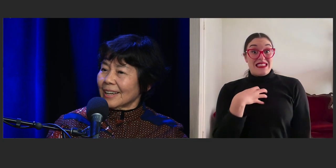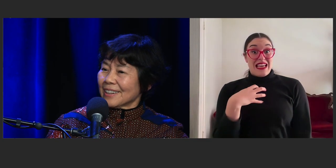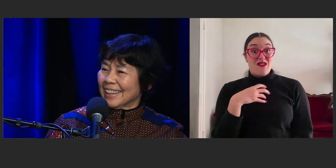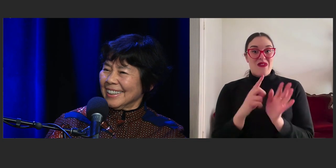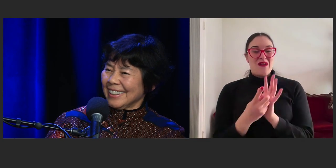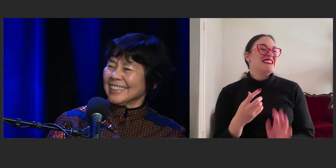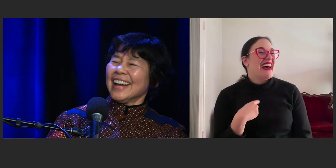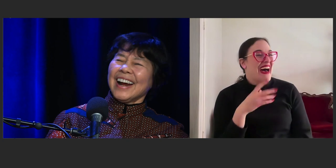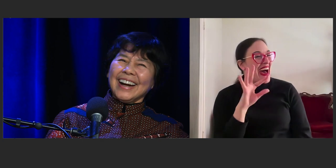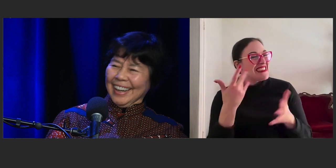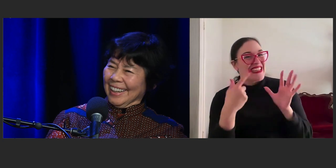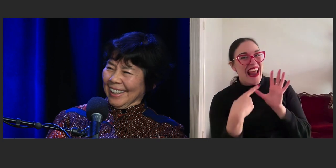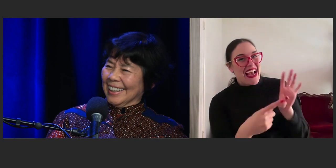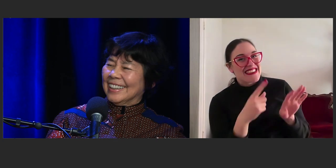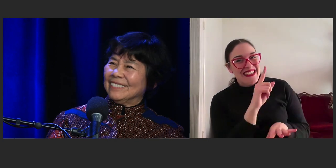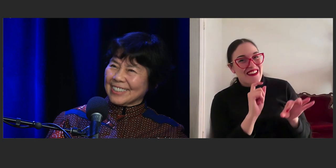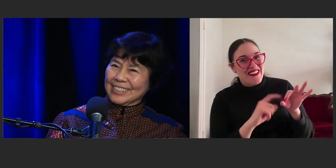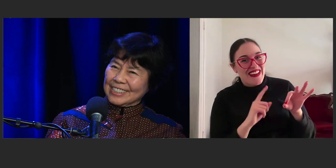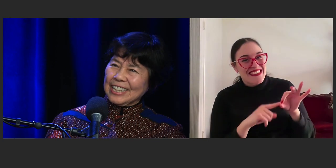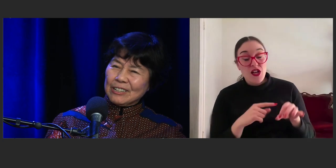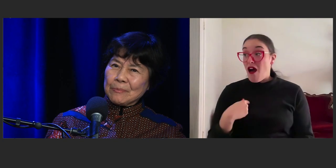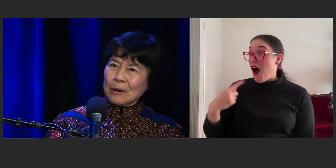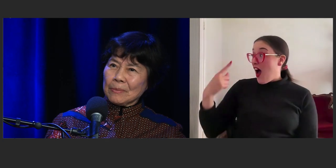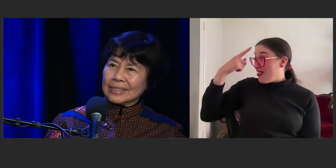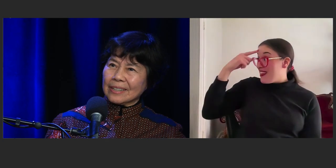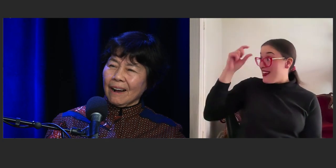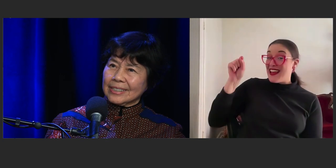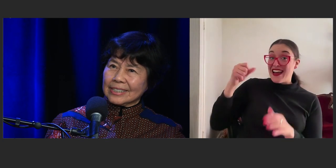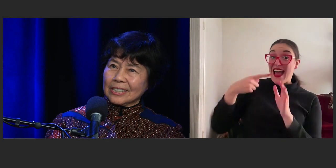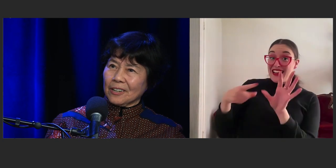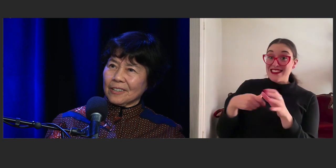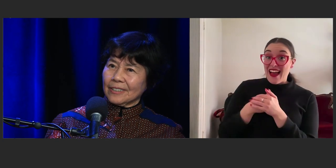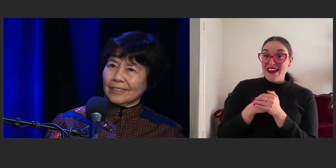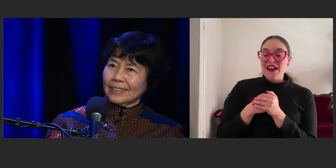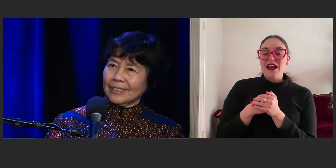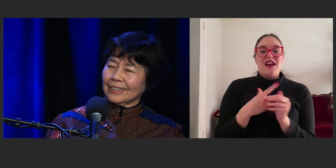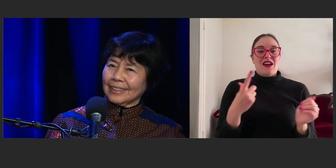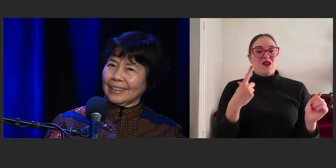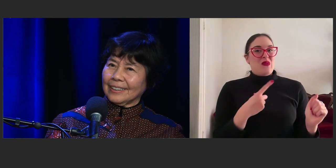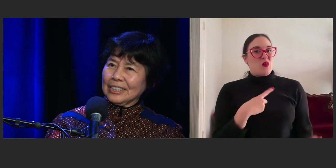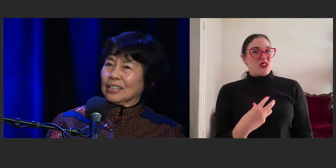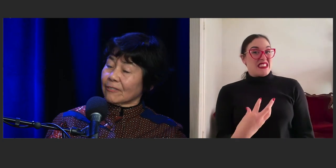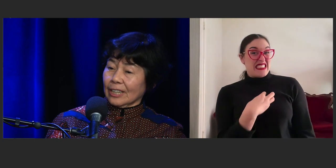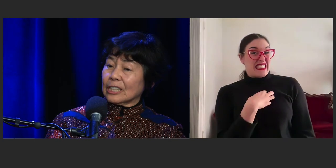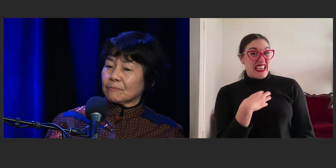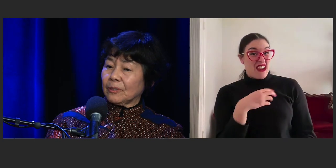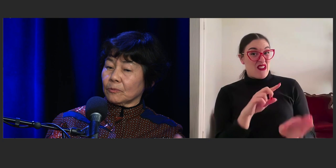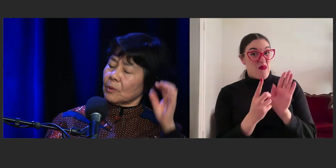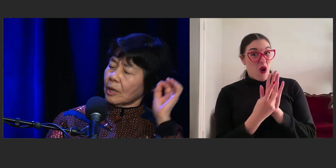[Zuva] No, I feel you did, yeah. 'Cause the scary moments, I just go, I've done it before,